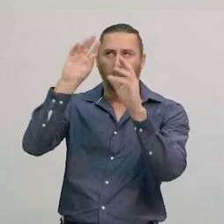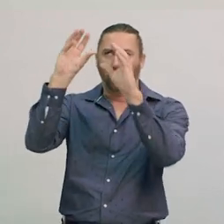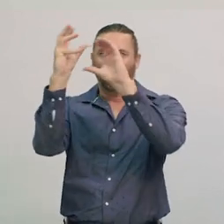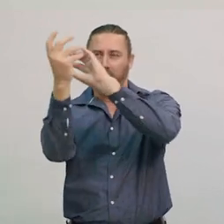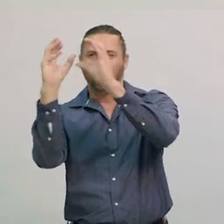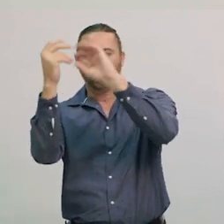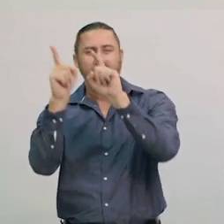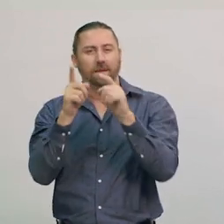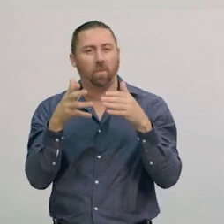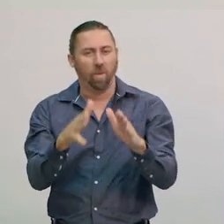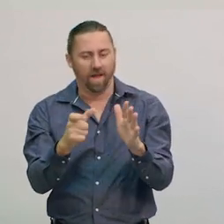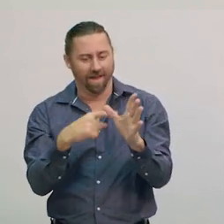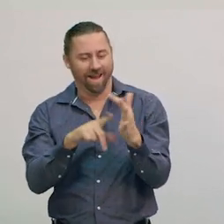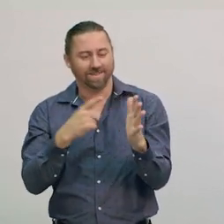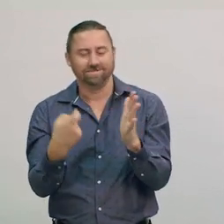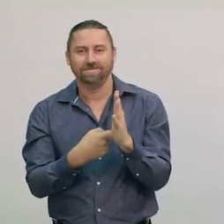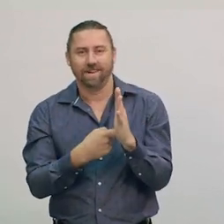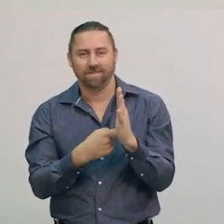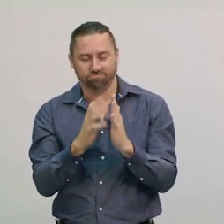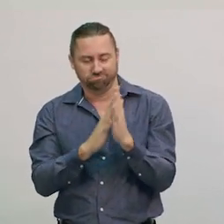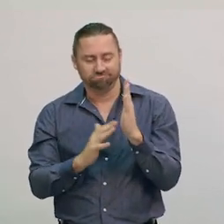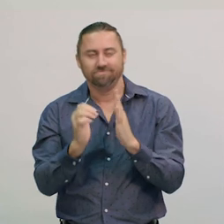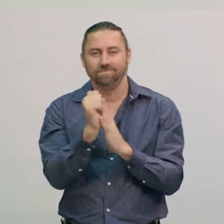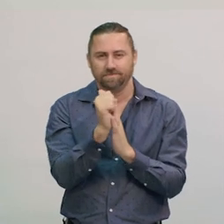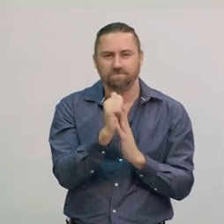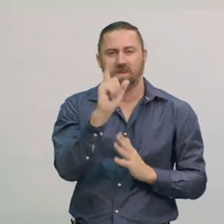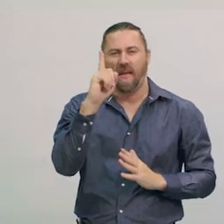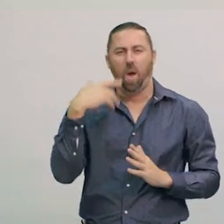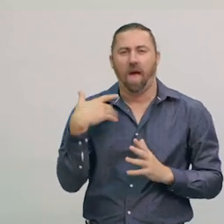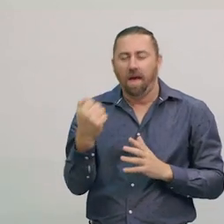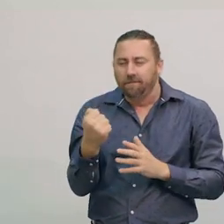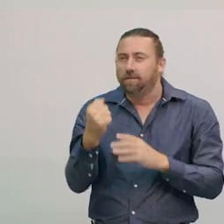Today, we use telescopes and spacecraft to study the Moon.